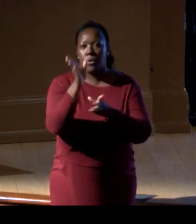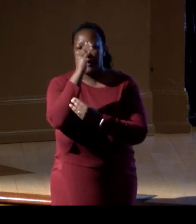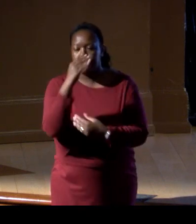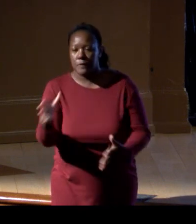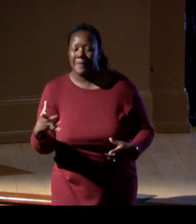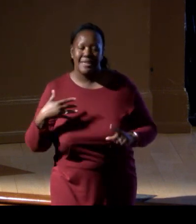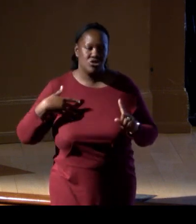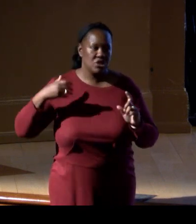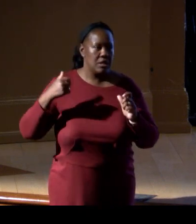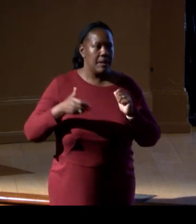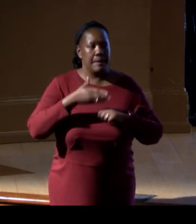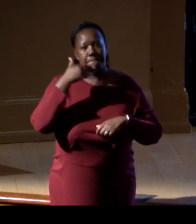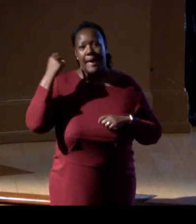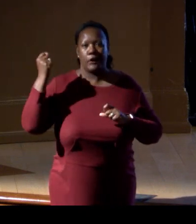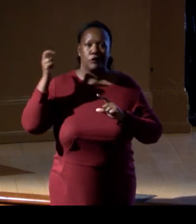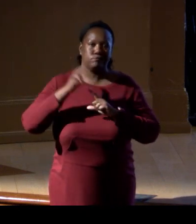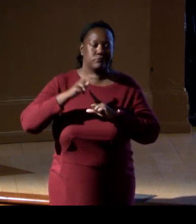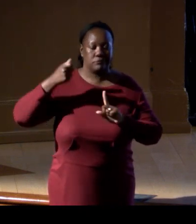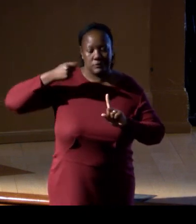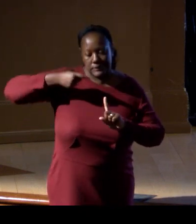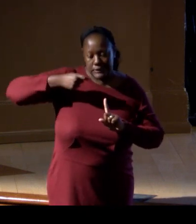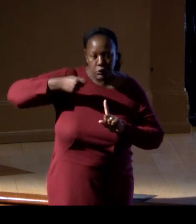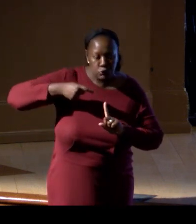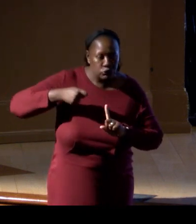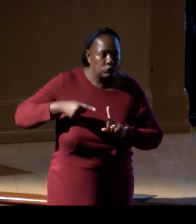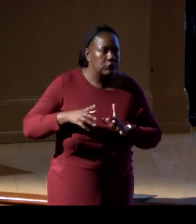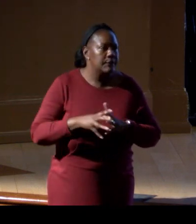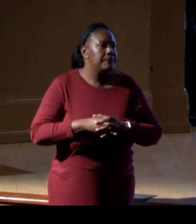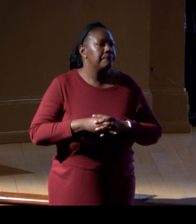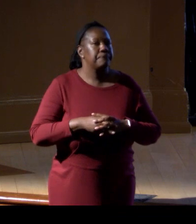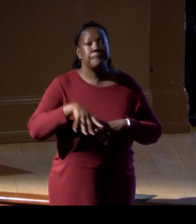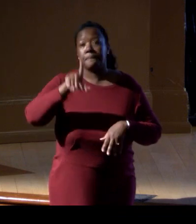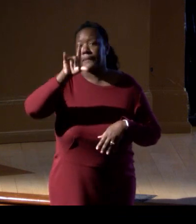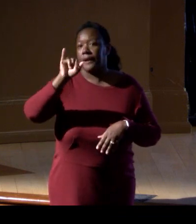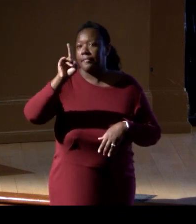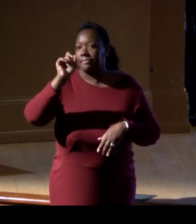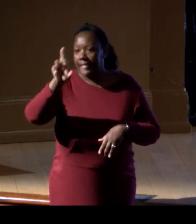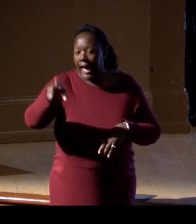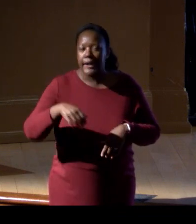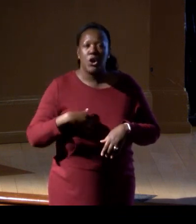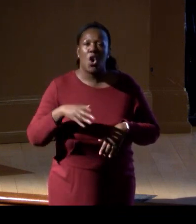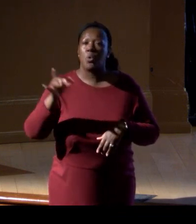have done for the last generation, or two, LiDARs, think giant laser pointers in space,